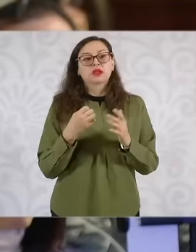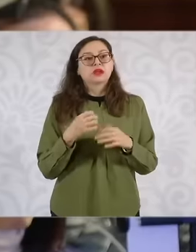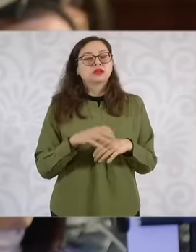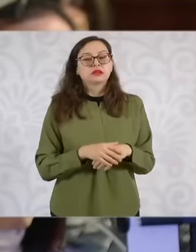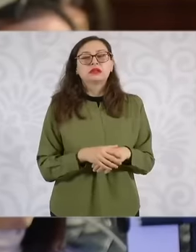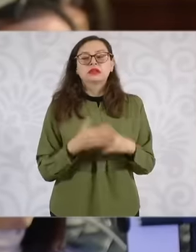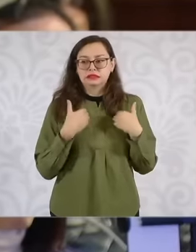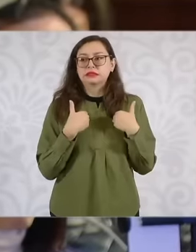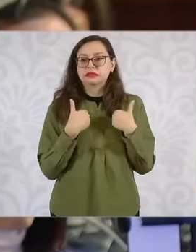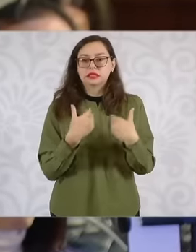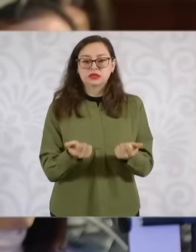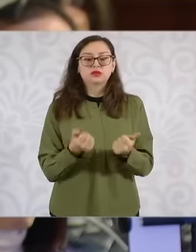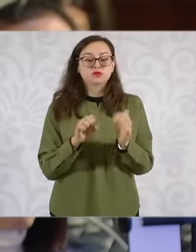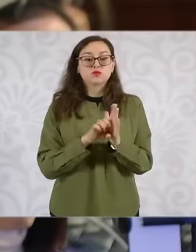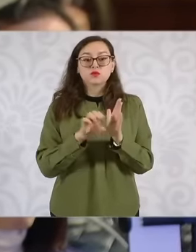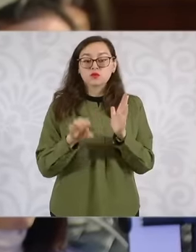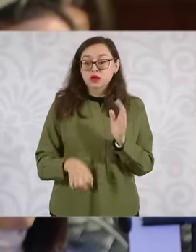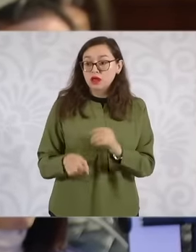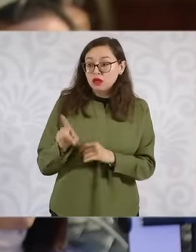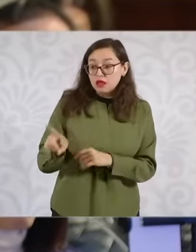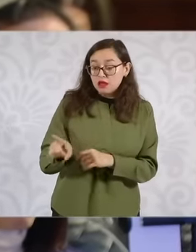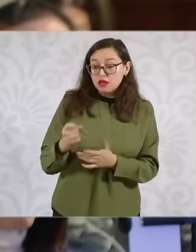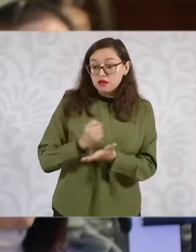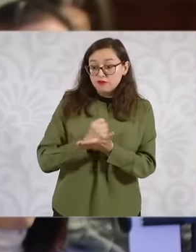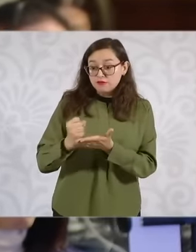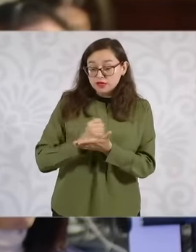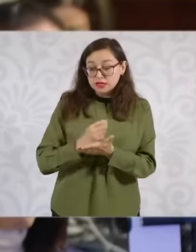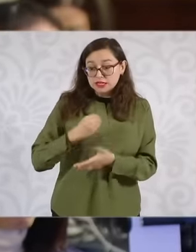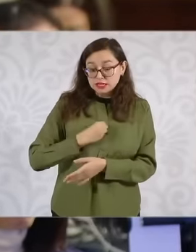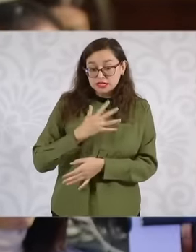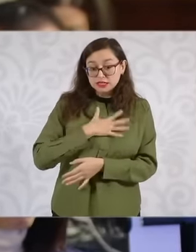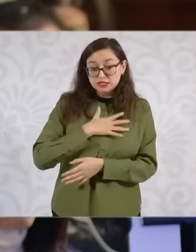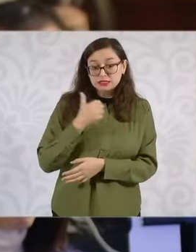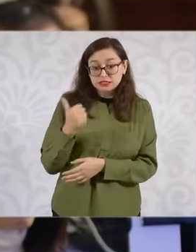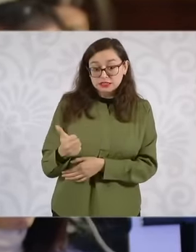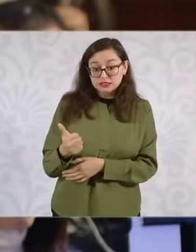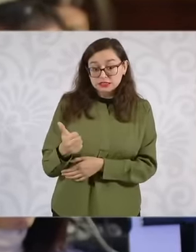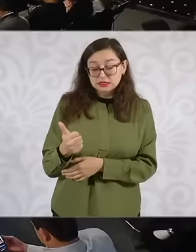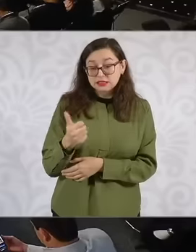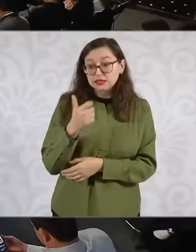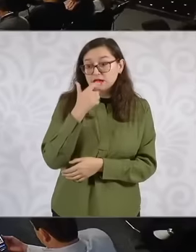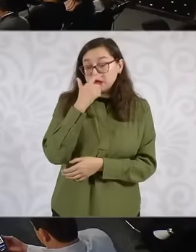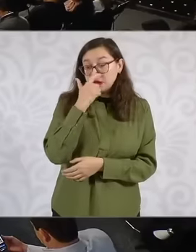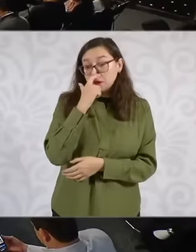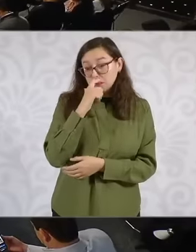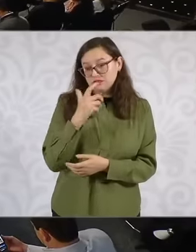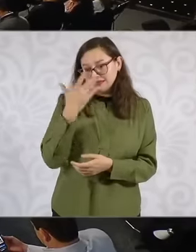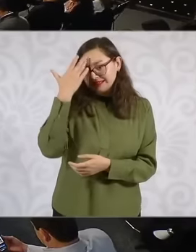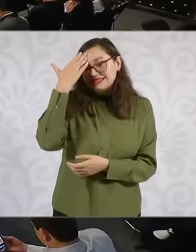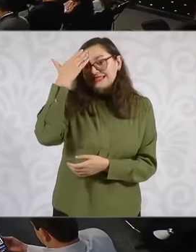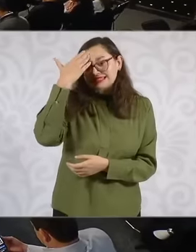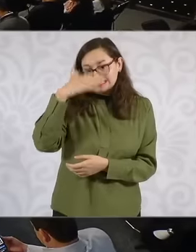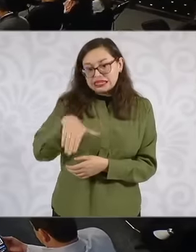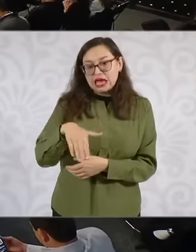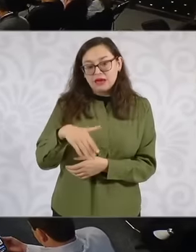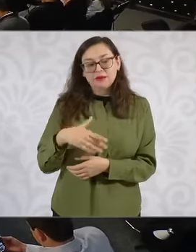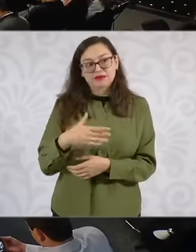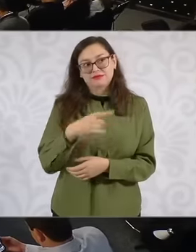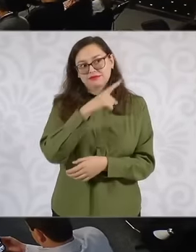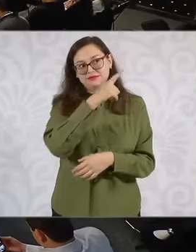well-being Well, they have a contact eh Through their own functions for remittances for everything